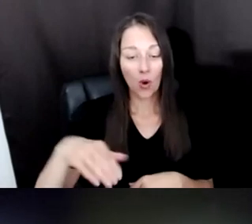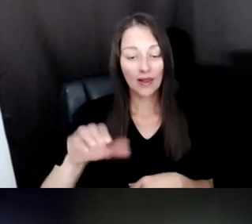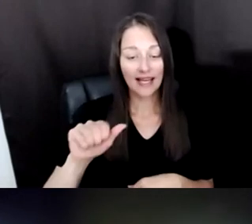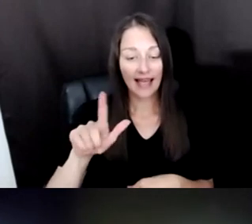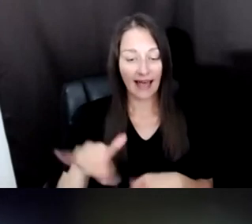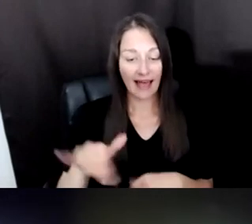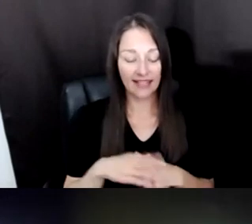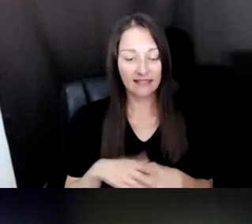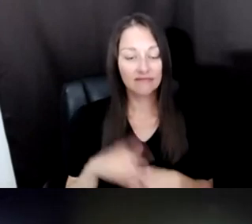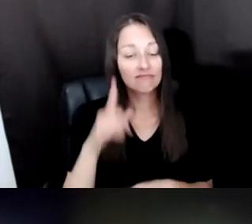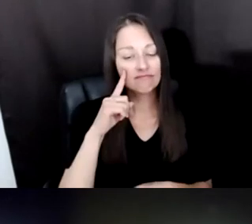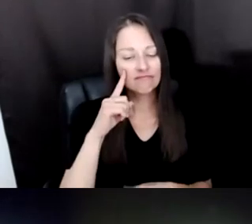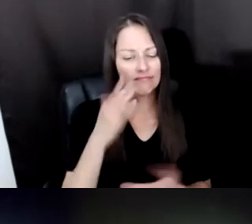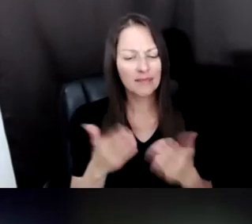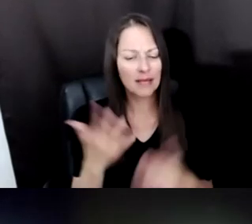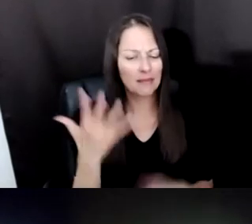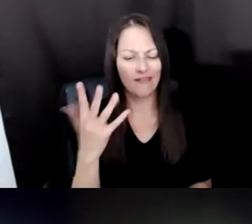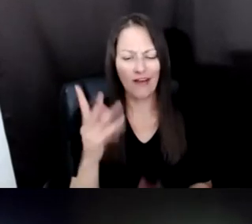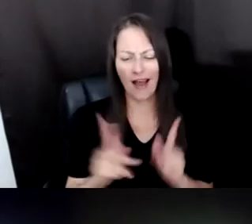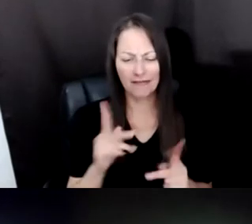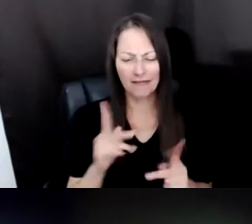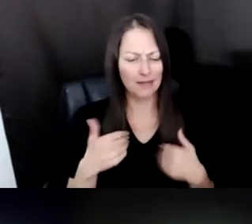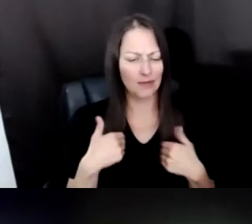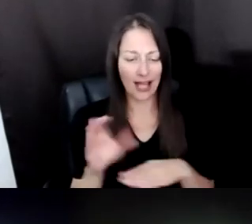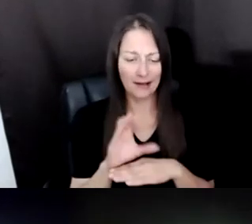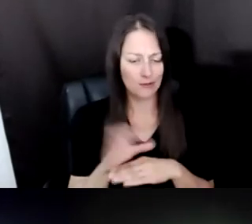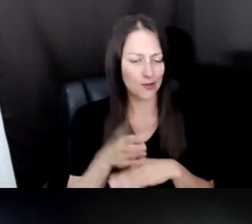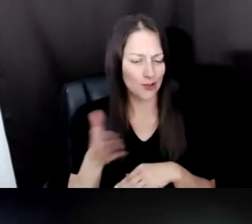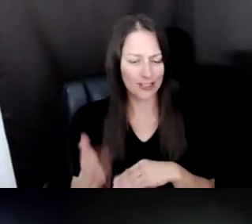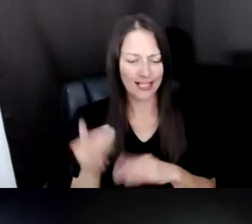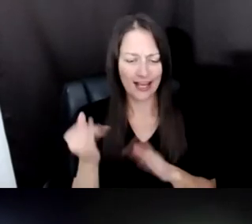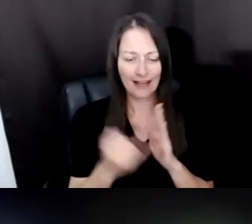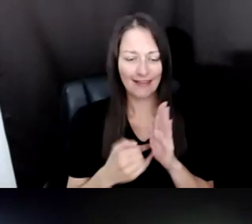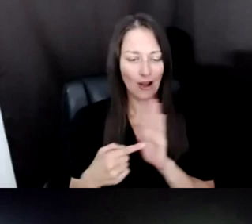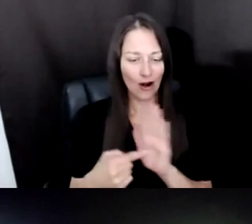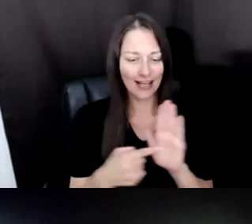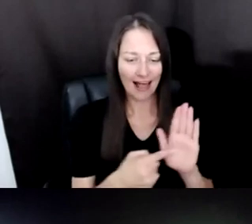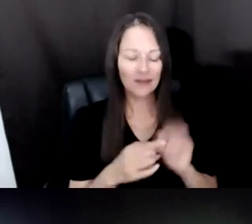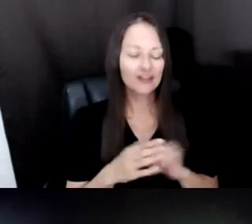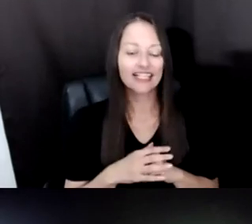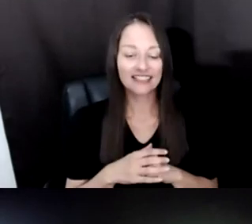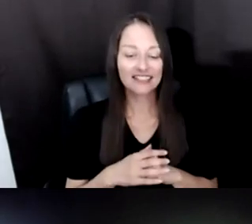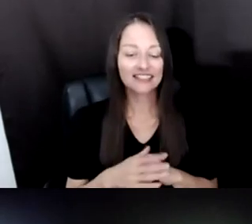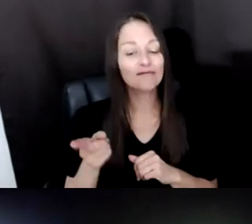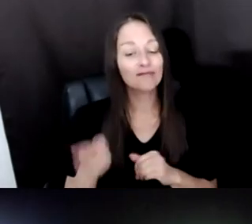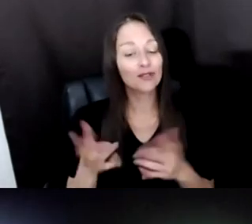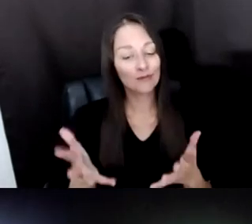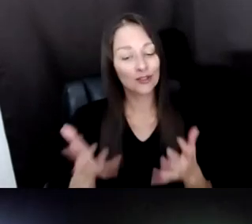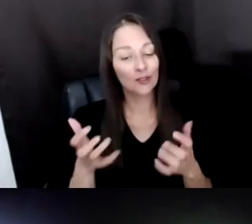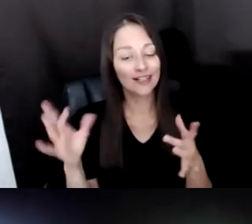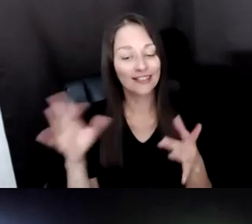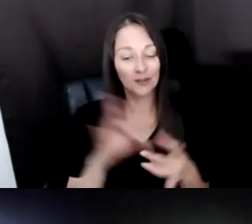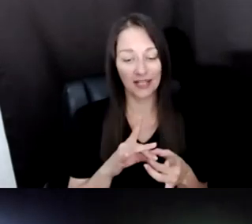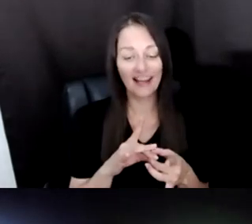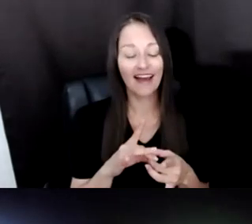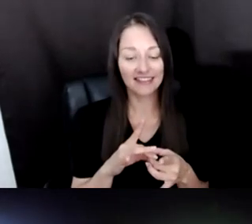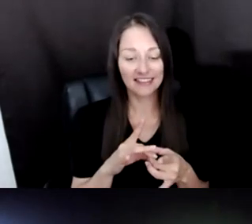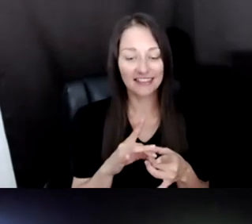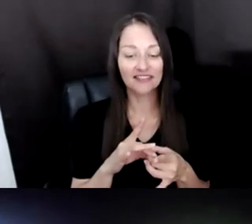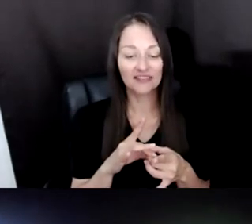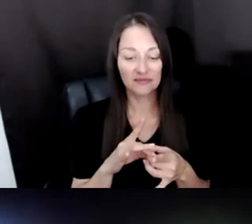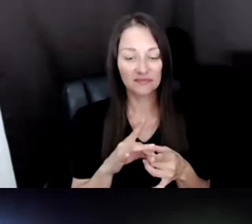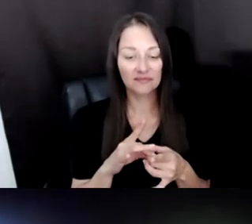FIVE PEOPLE WITH COMPUTERS AT THE WALKER. SO SHE WANTED TO CONNECT, YOU KNOW, HAVE AN INTERNET